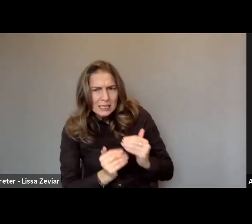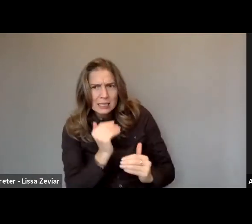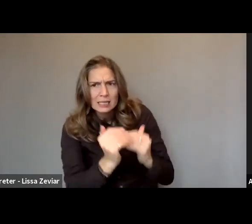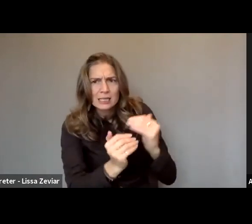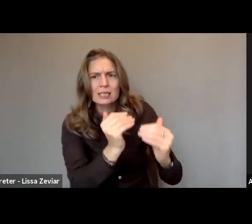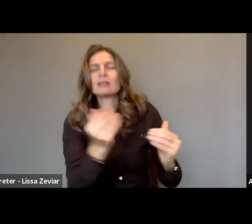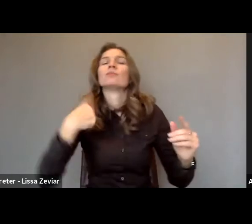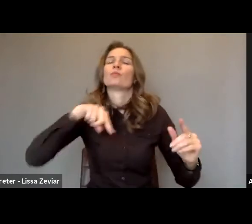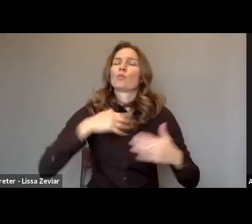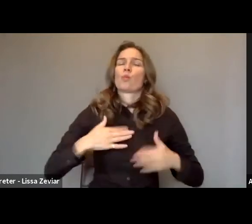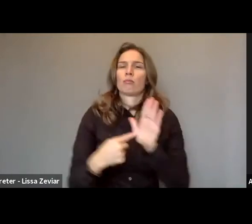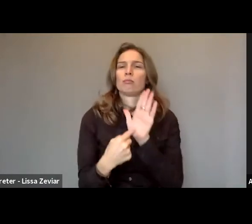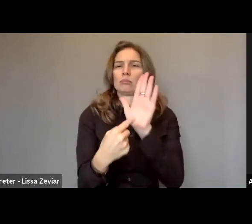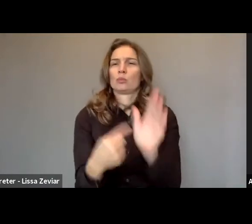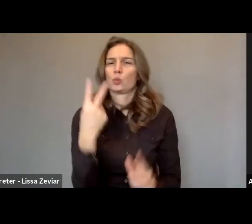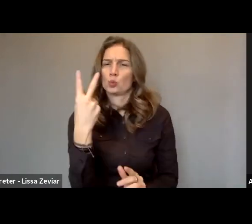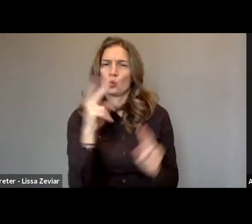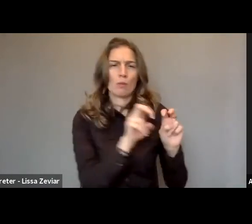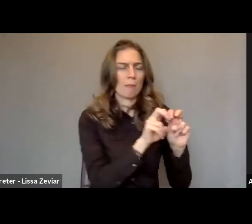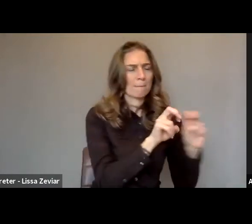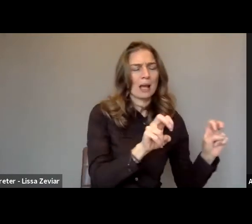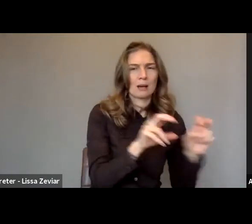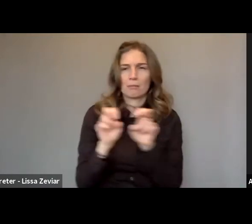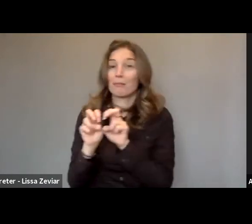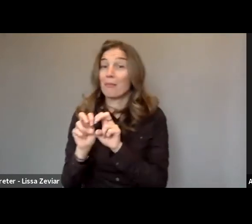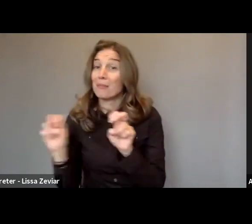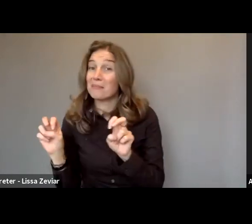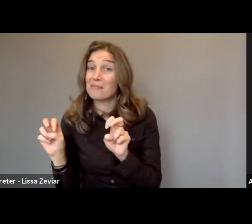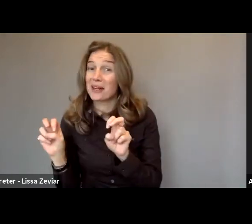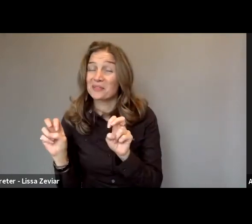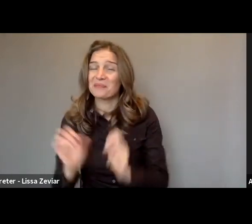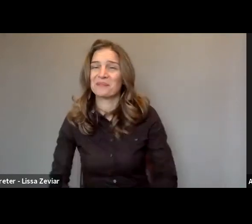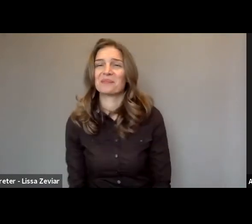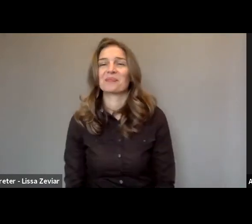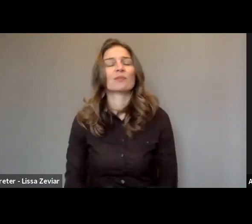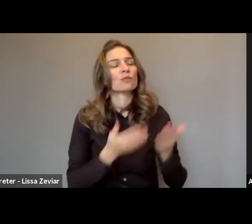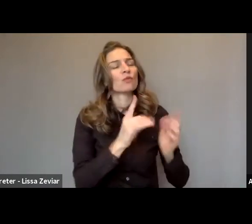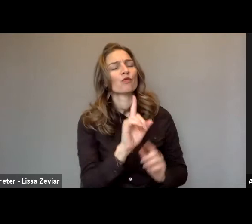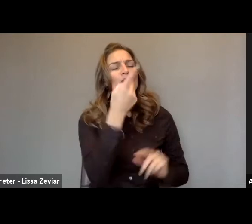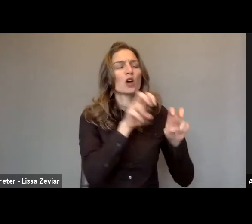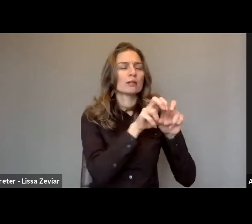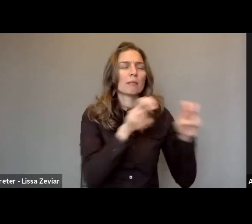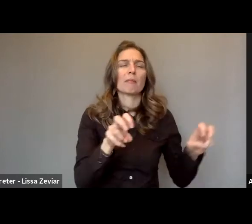two different panels with professional and expert people.